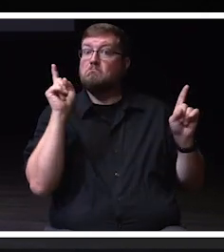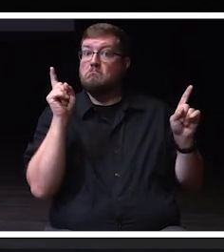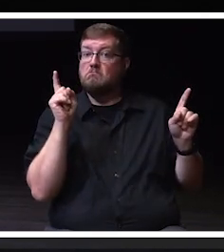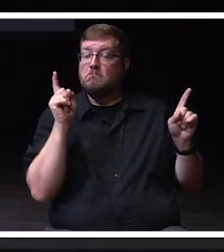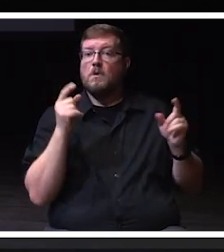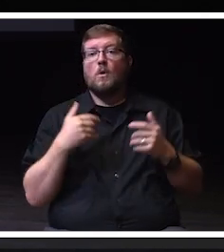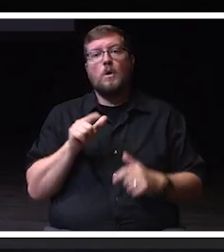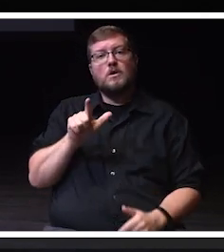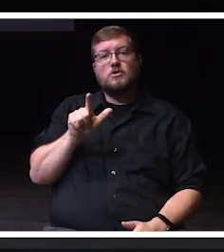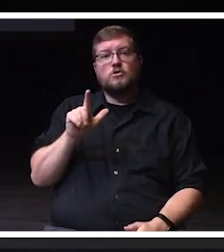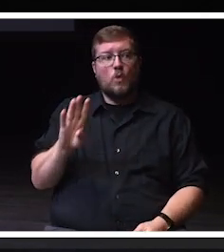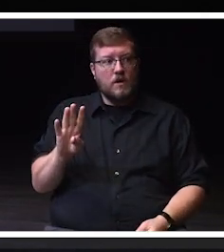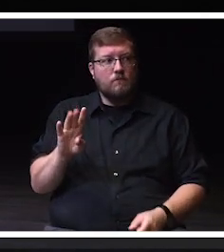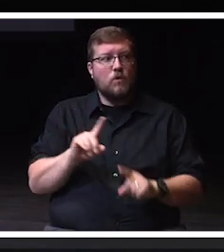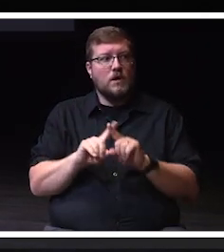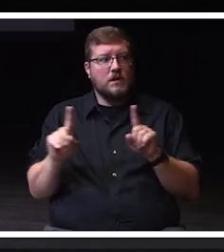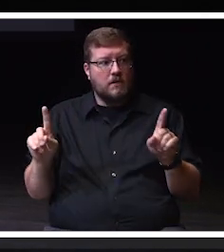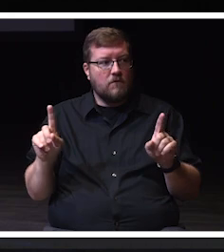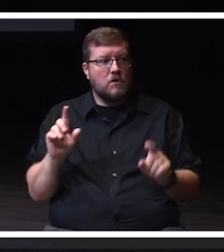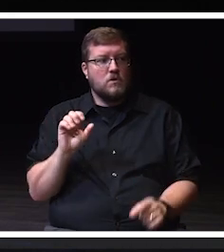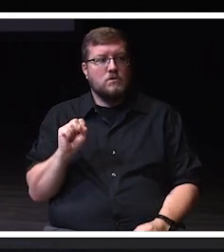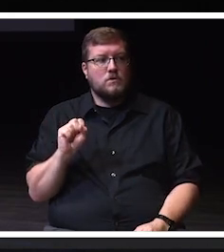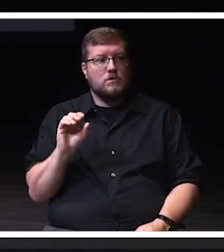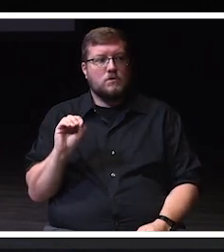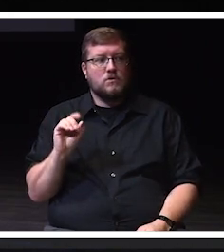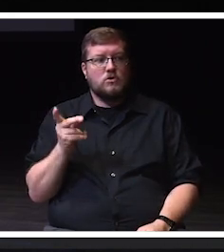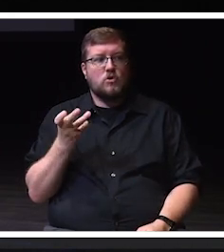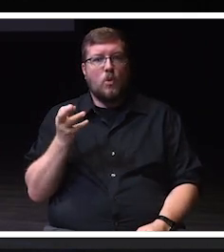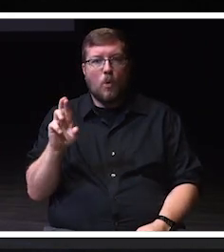programs, which is our Student Orientation